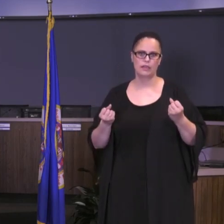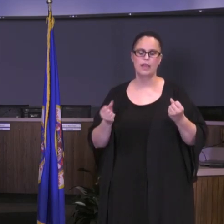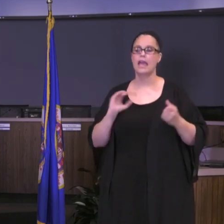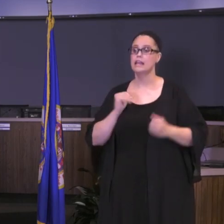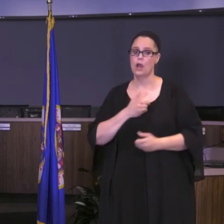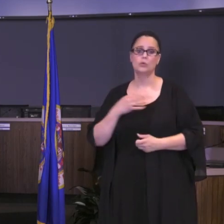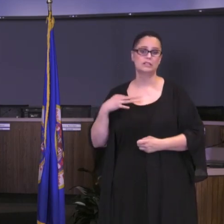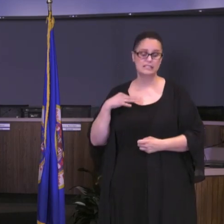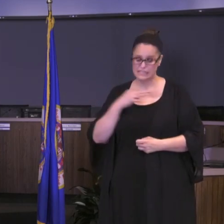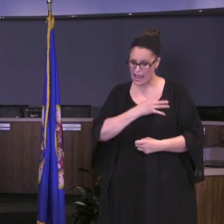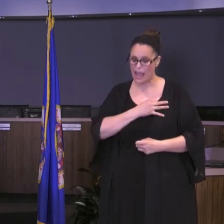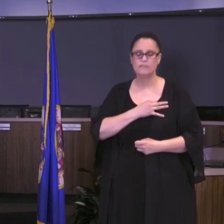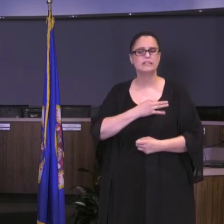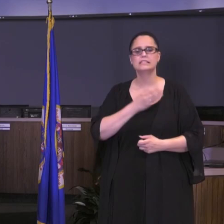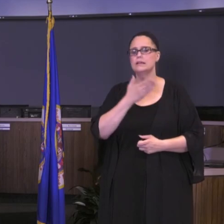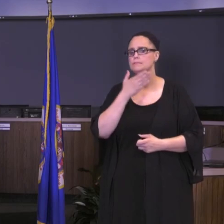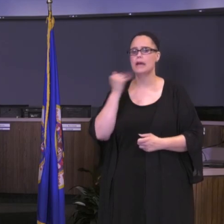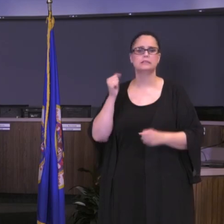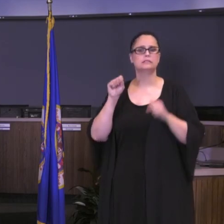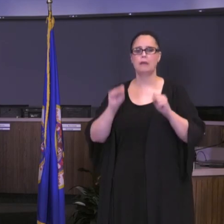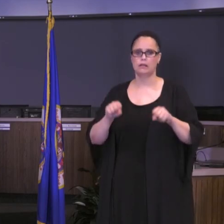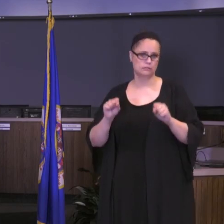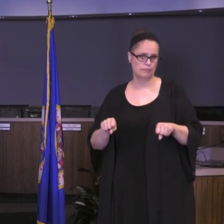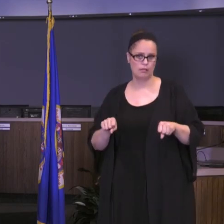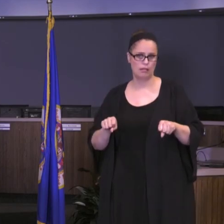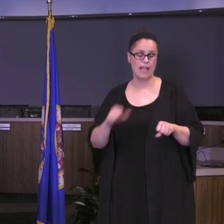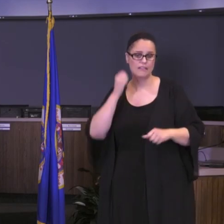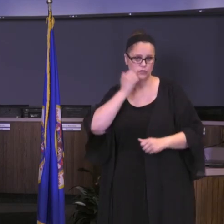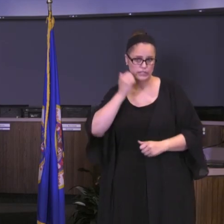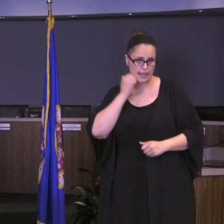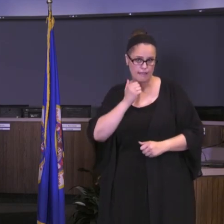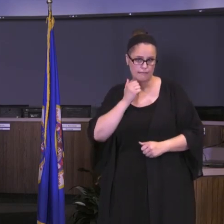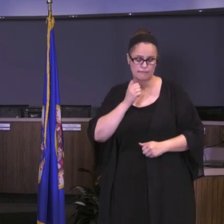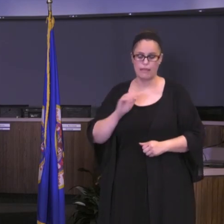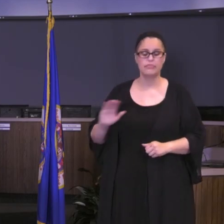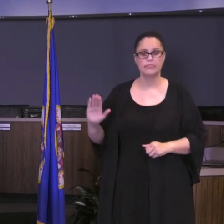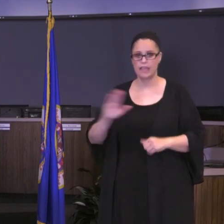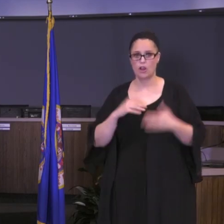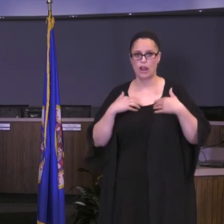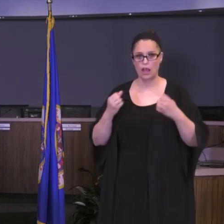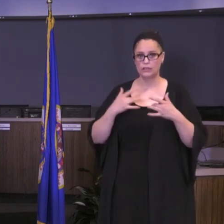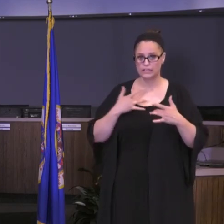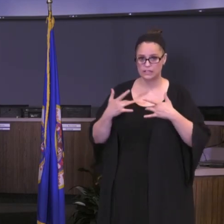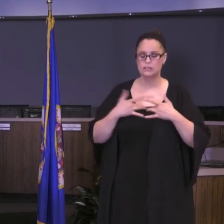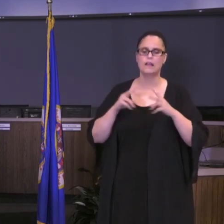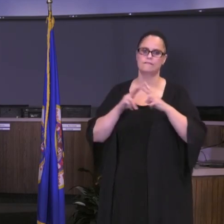version of themselves each and every day and the health concerns that they've shared with me are very real to me and